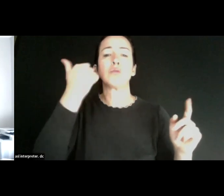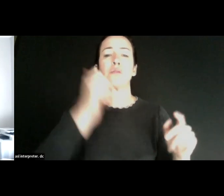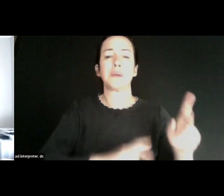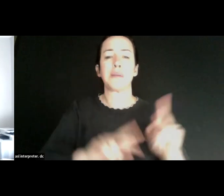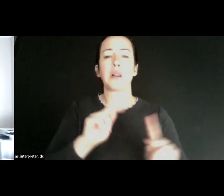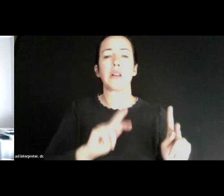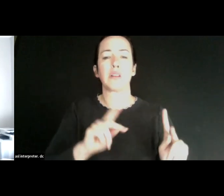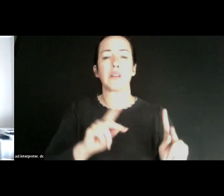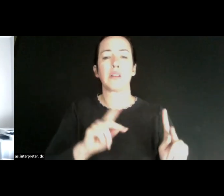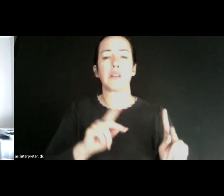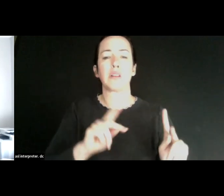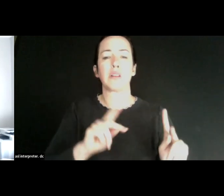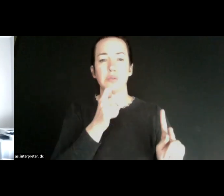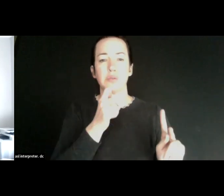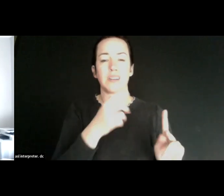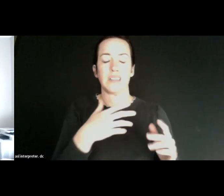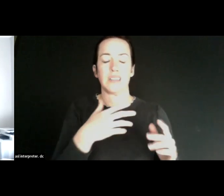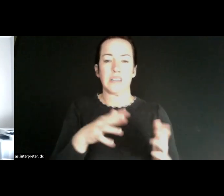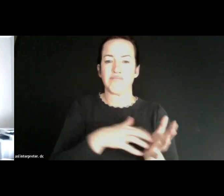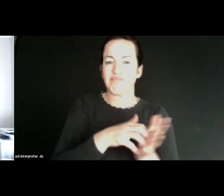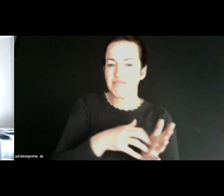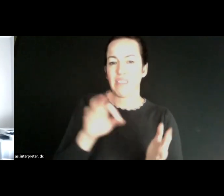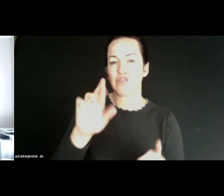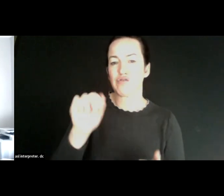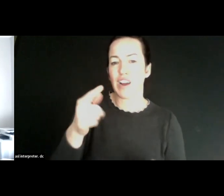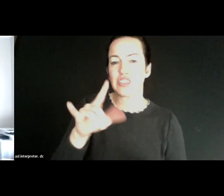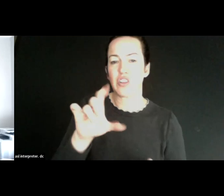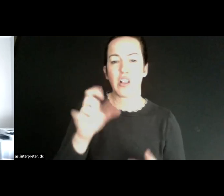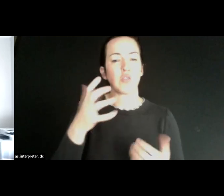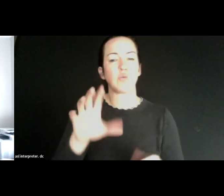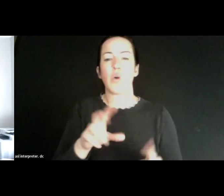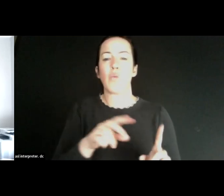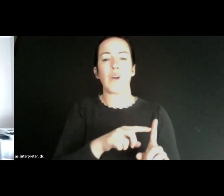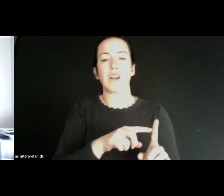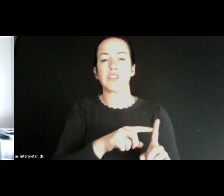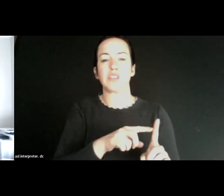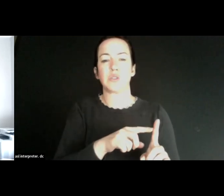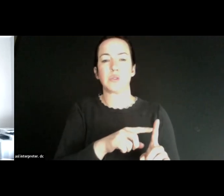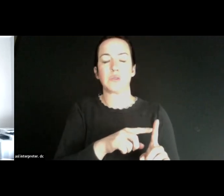who are vulnerable and fragile. You don't want to have to get somebody dressed. Sit in the